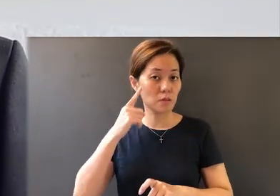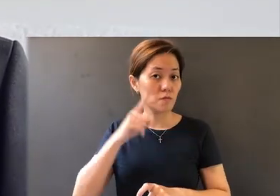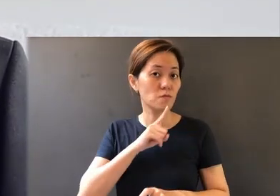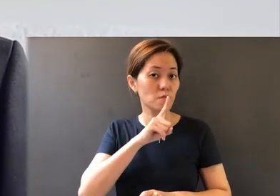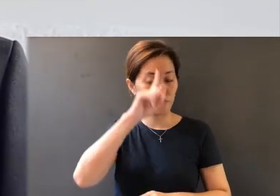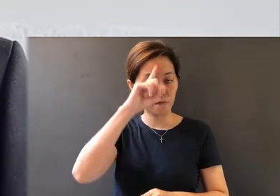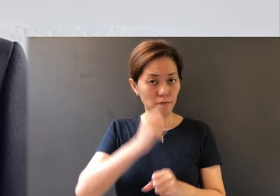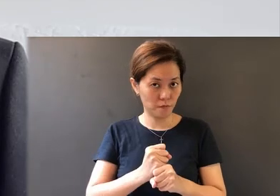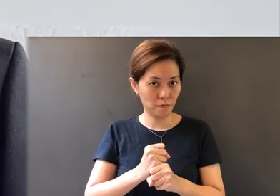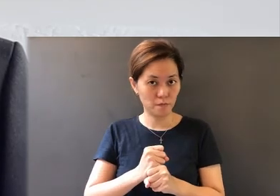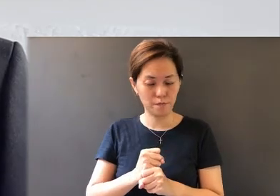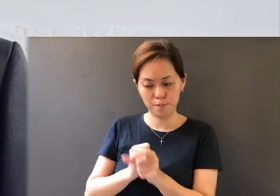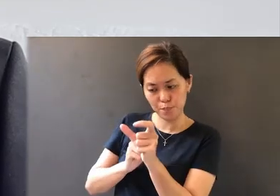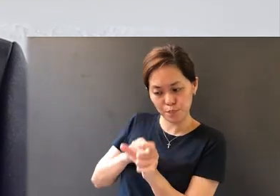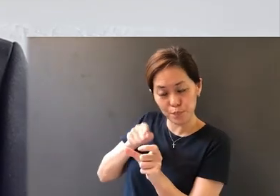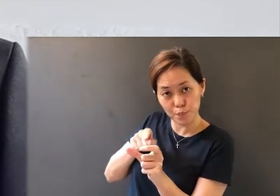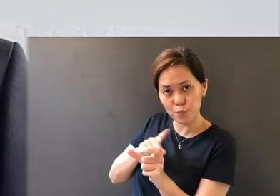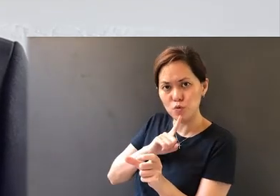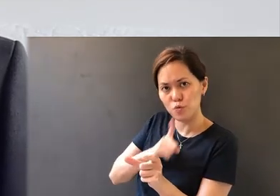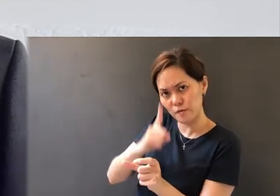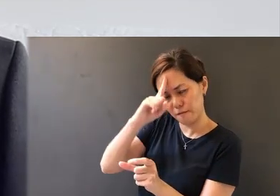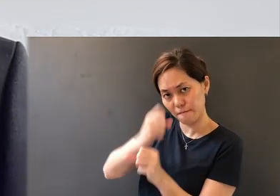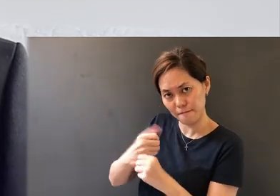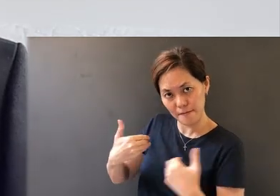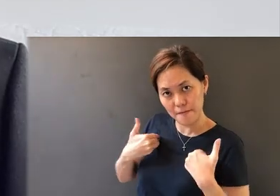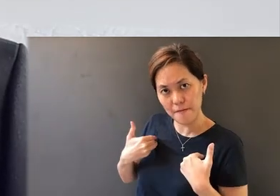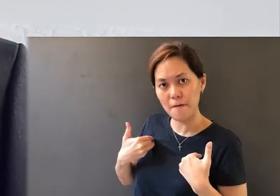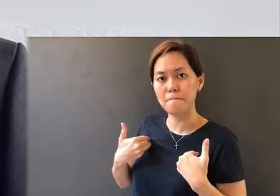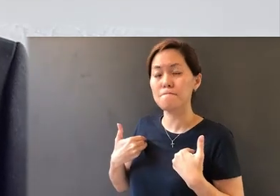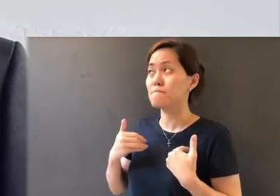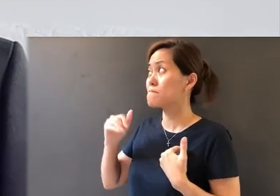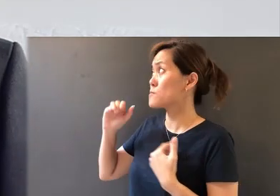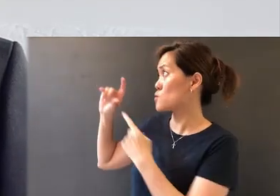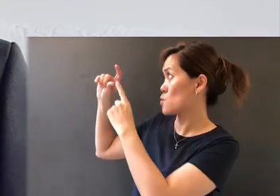is that: A person with real faith is a doer of the Word and not